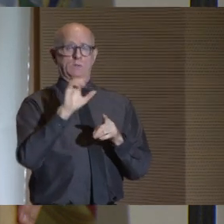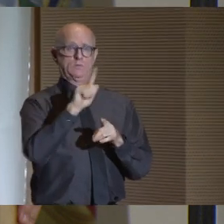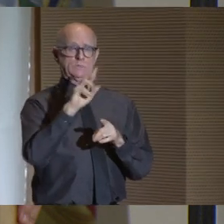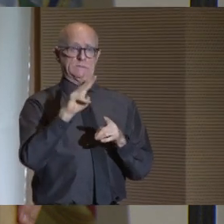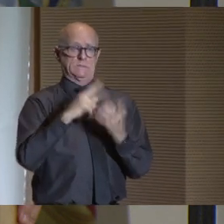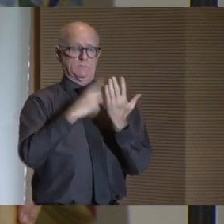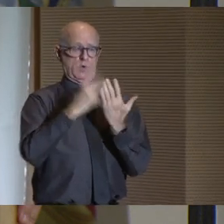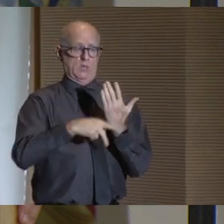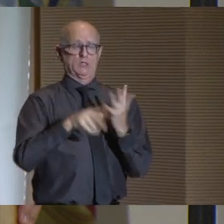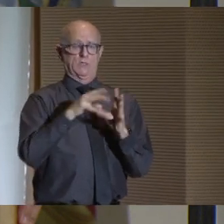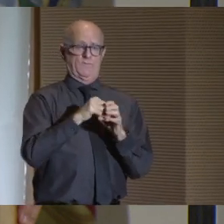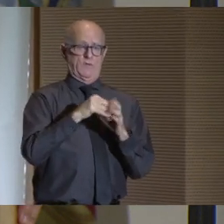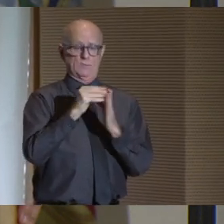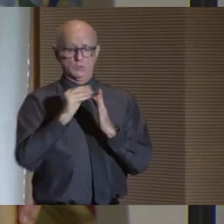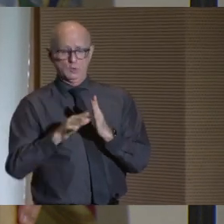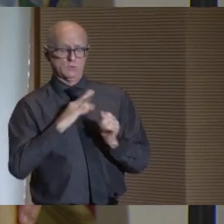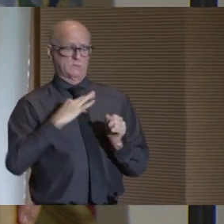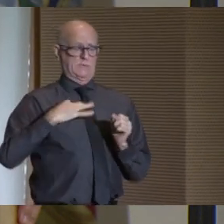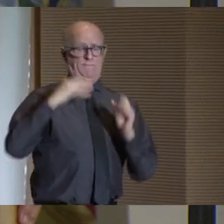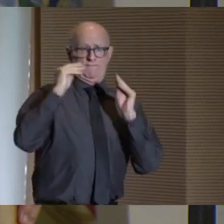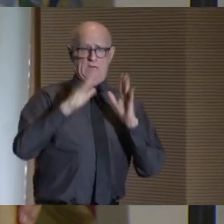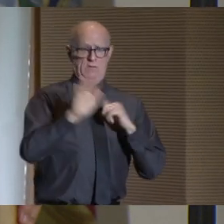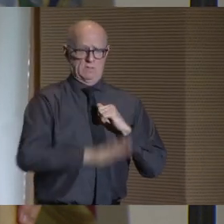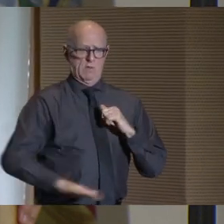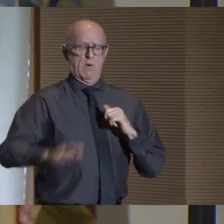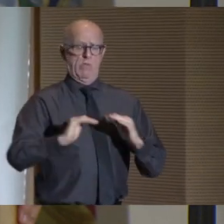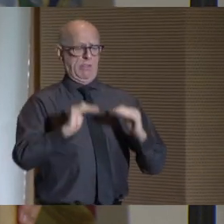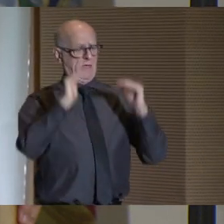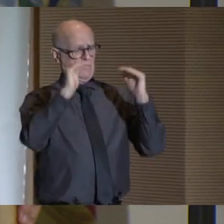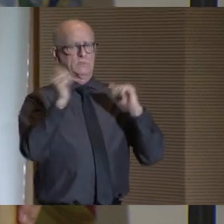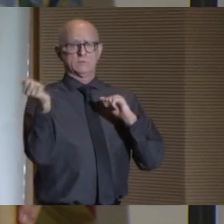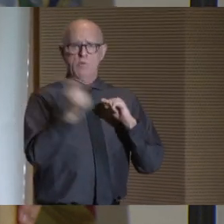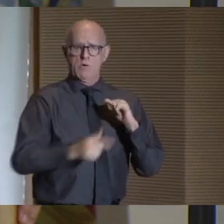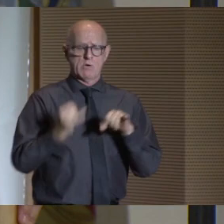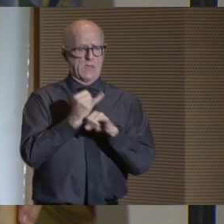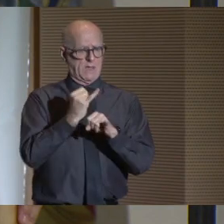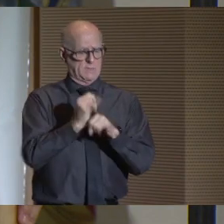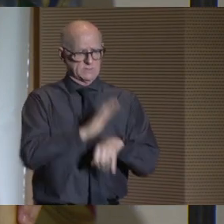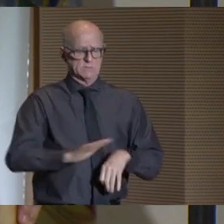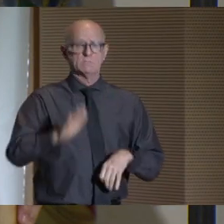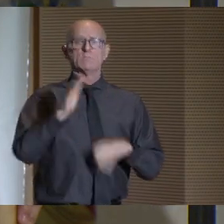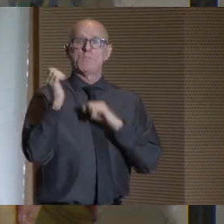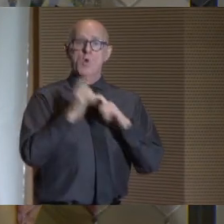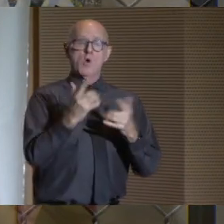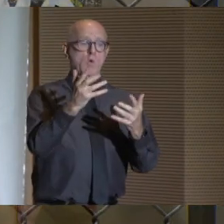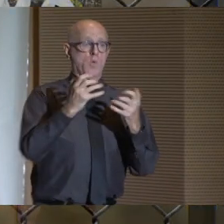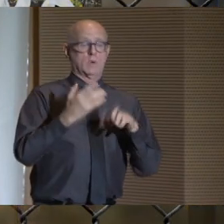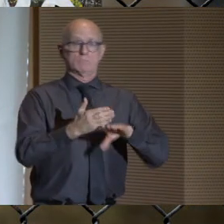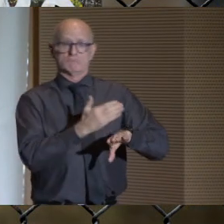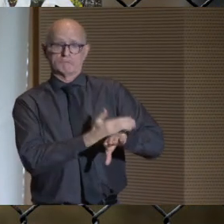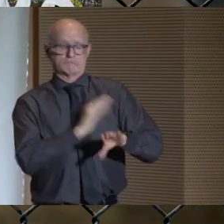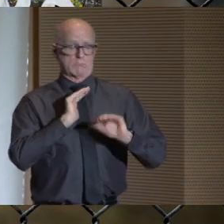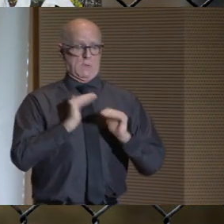students, and staff at every level and on every campus, all seeking to advance the way our university,